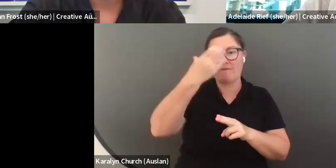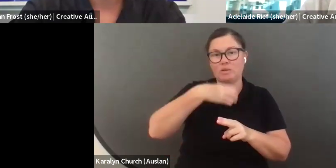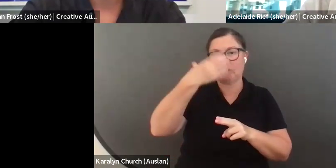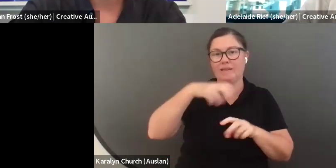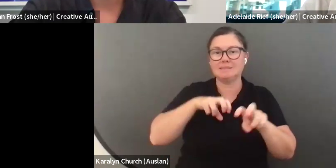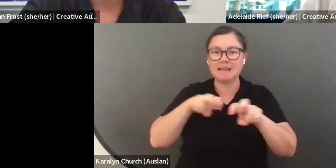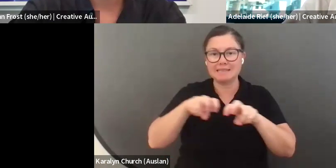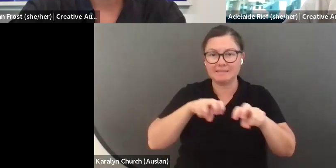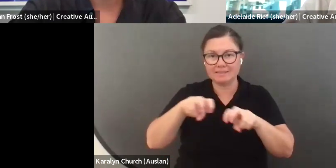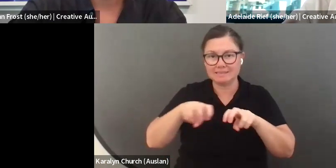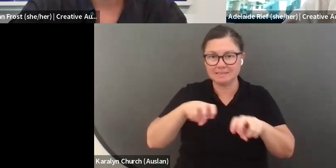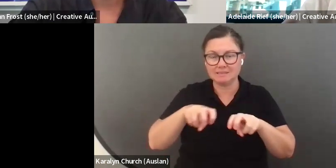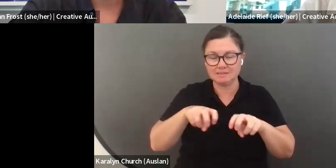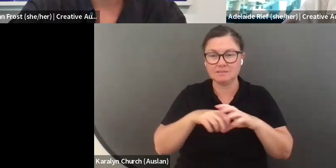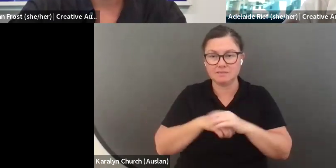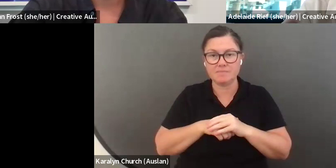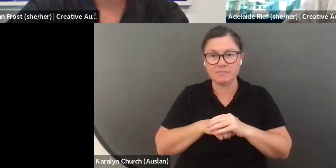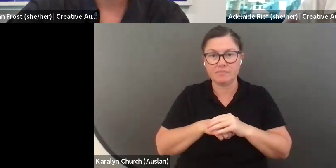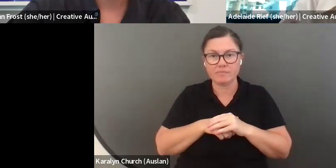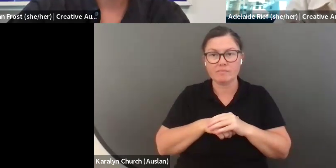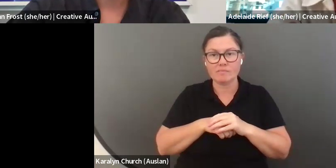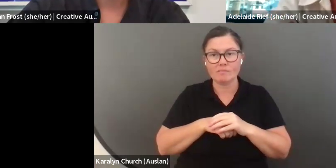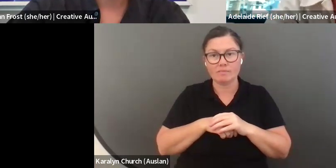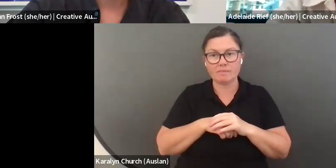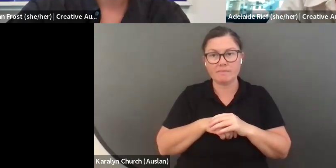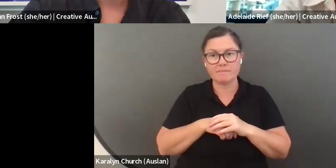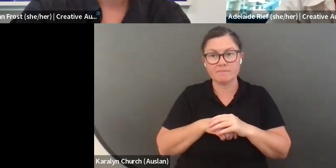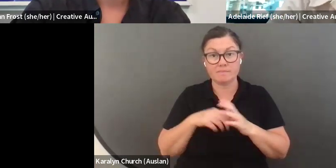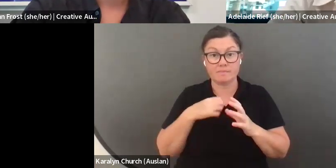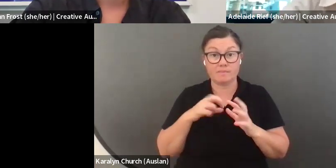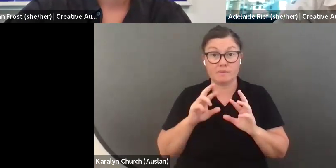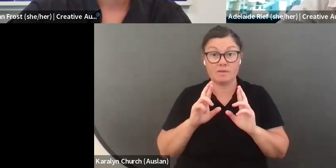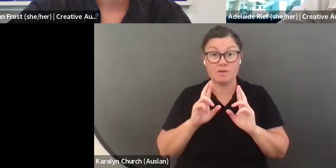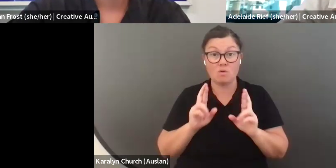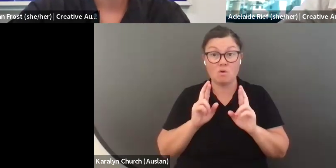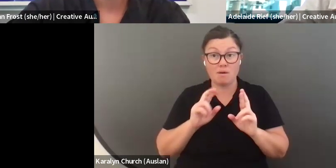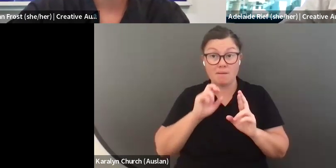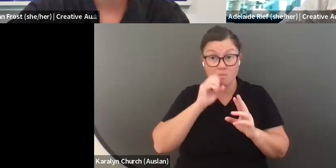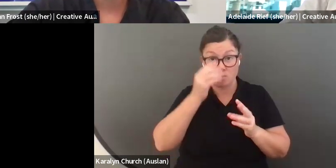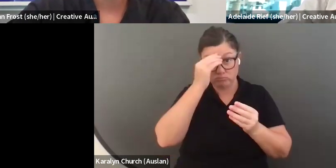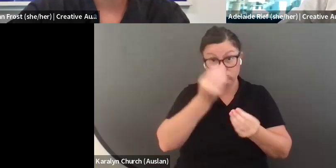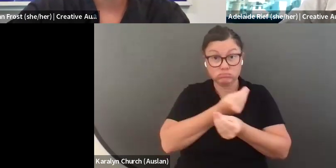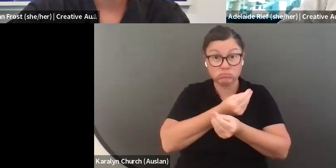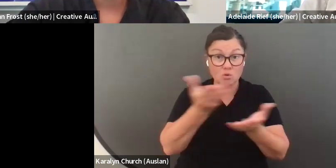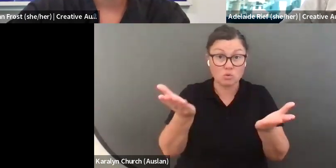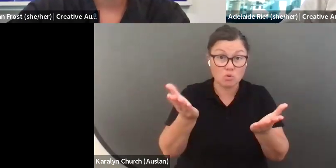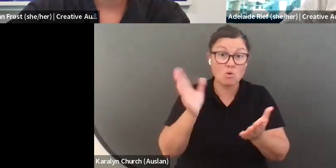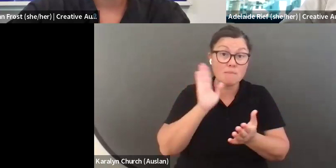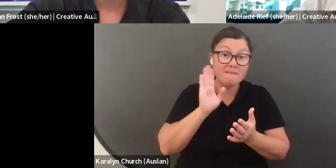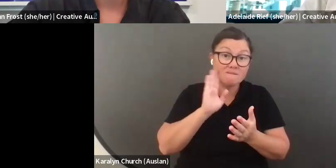organisations to participate in the program. With the travel support, this is primarily for the in-person activities associated with the program. We will